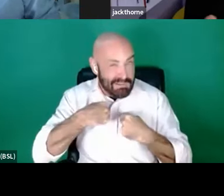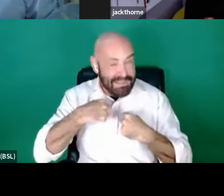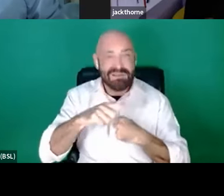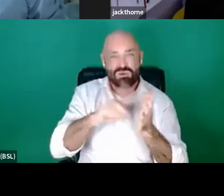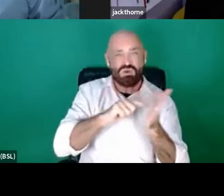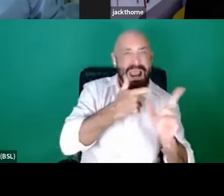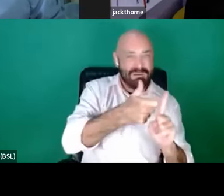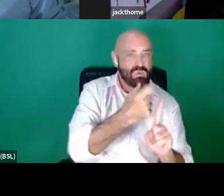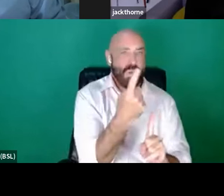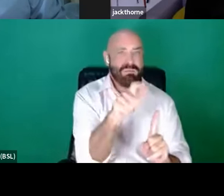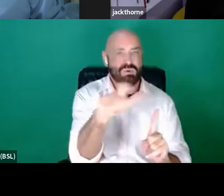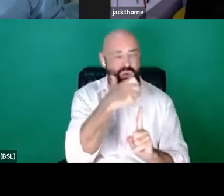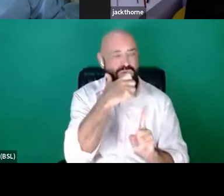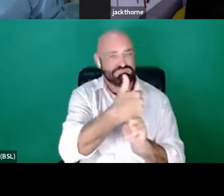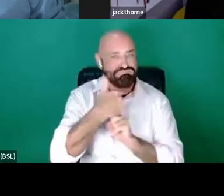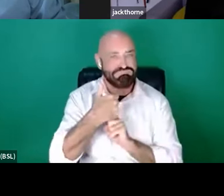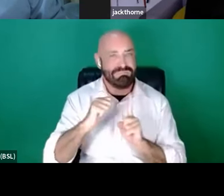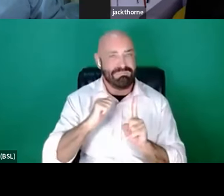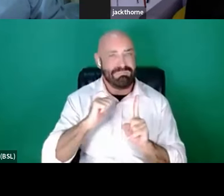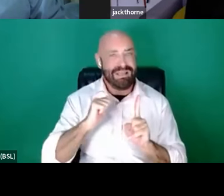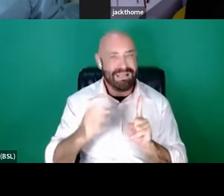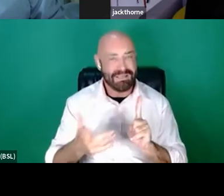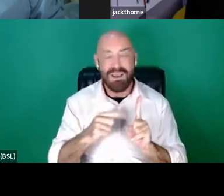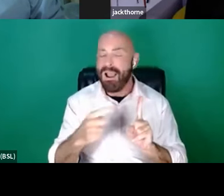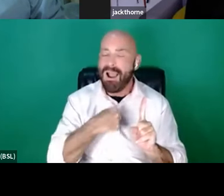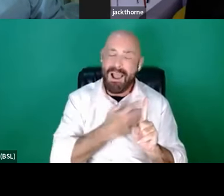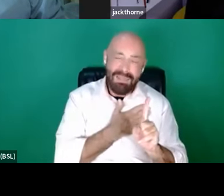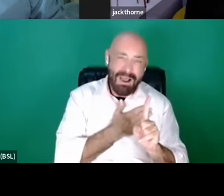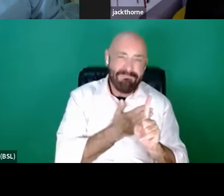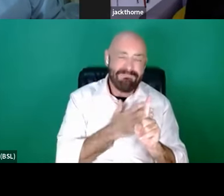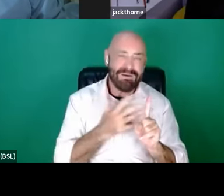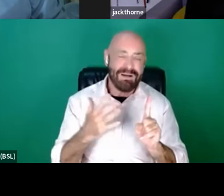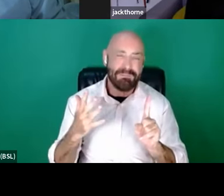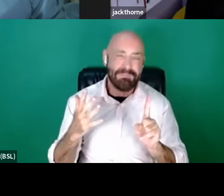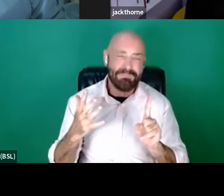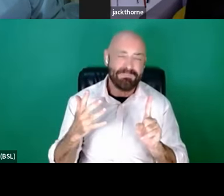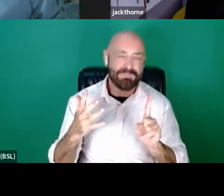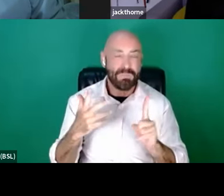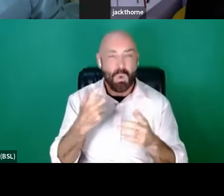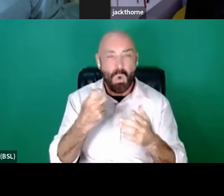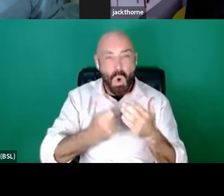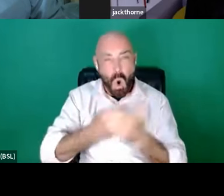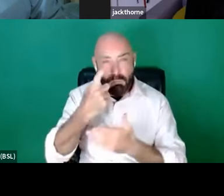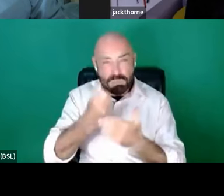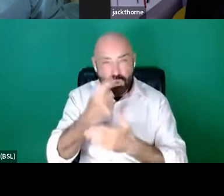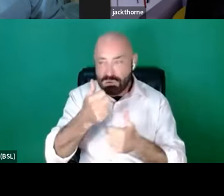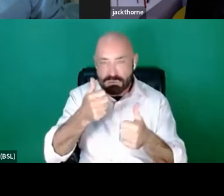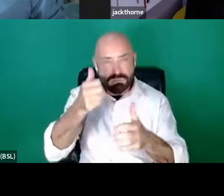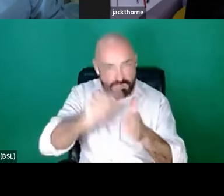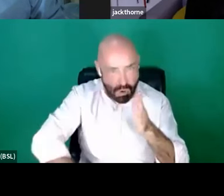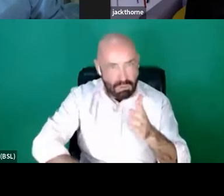And I love the fact that opportunities are opening up to disabled people who haven't